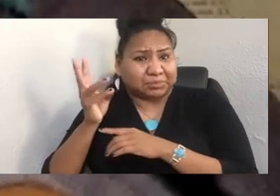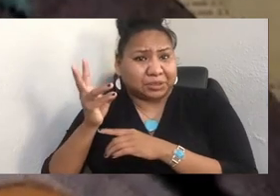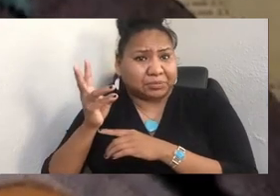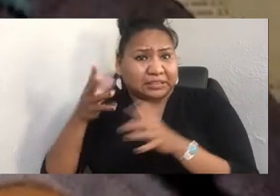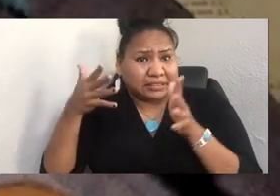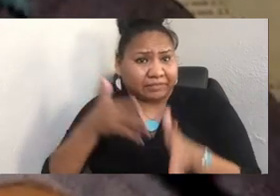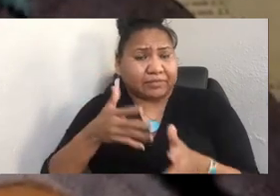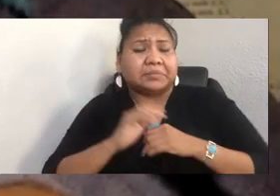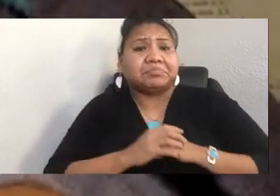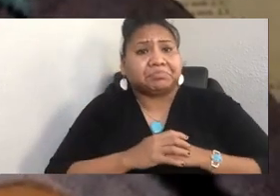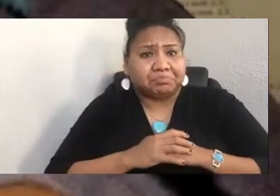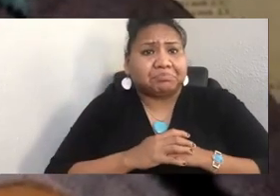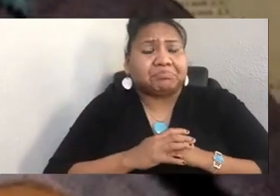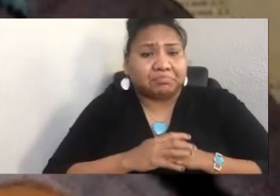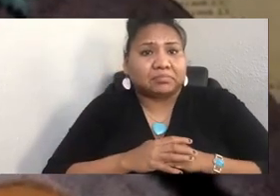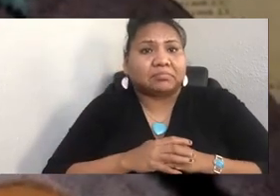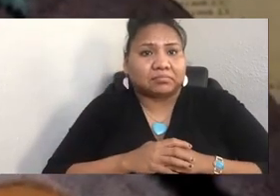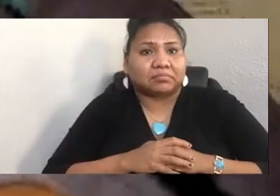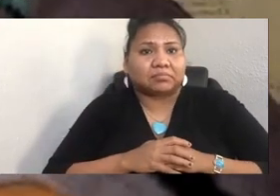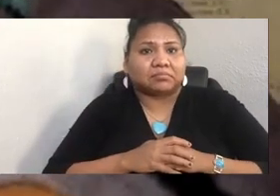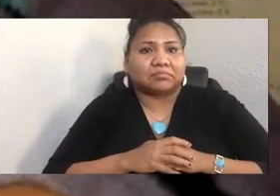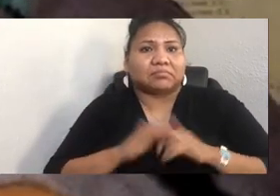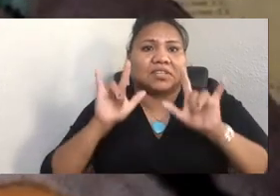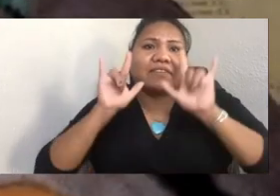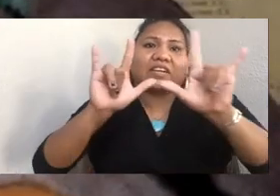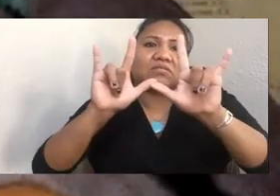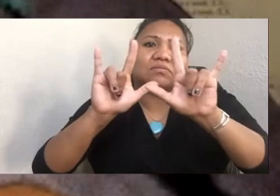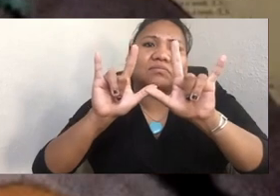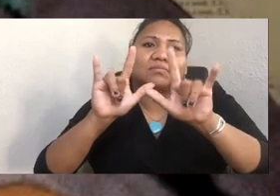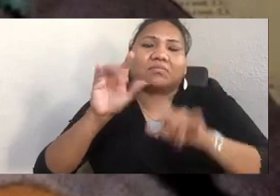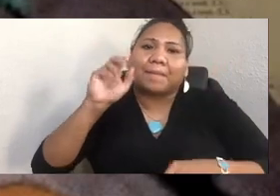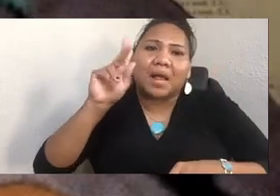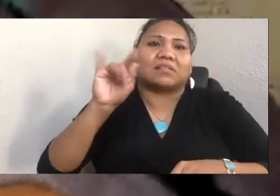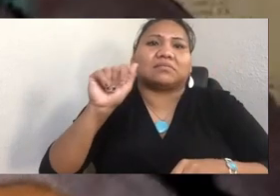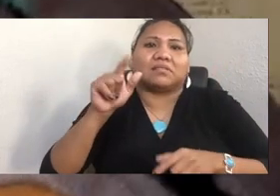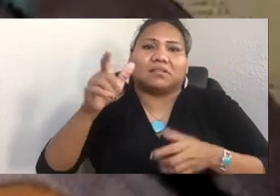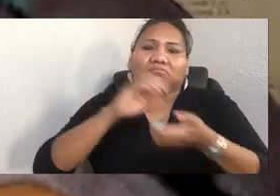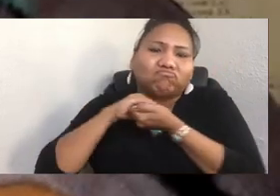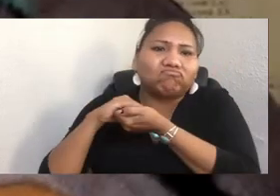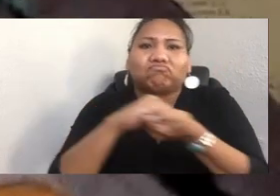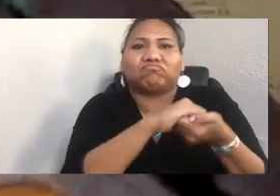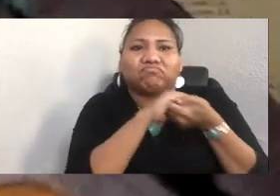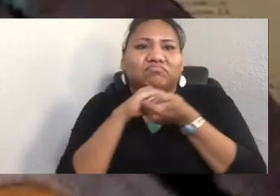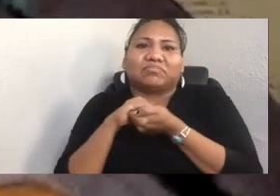"Much love to you, Matika, for all your work. As an ally from the land of the twos, my heart breaks for these losses.